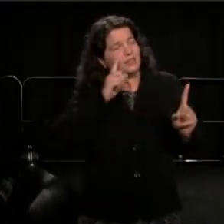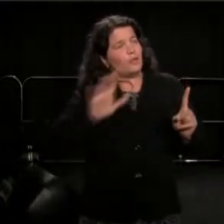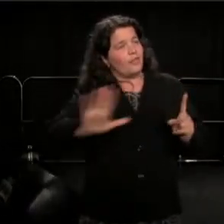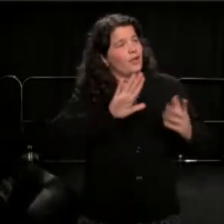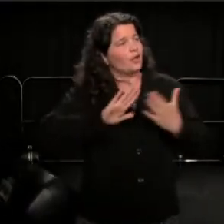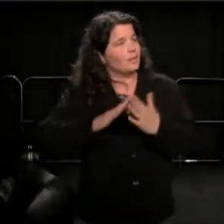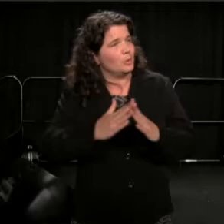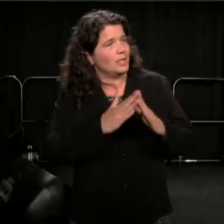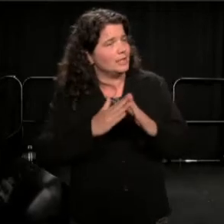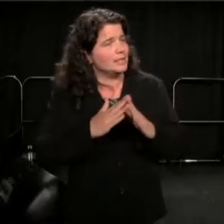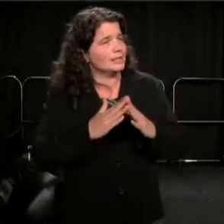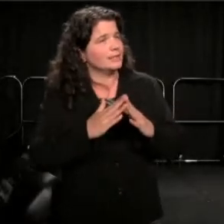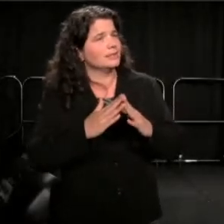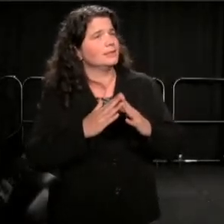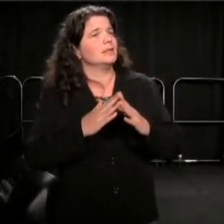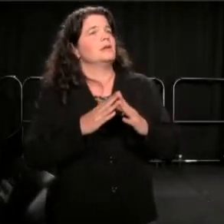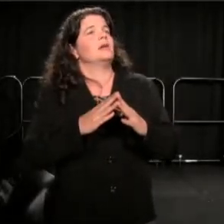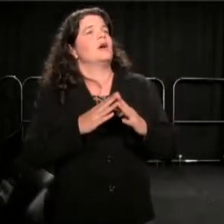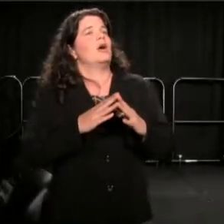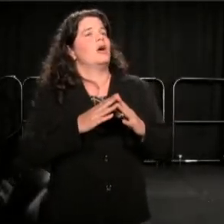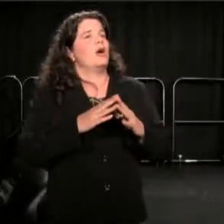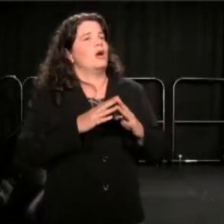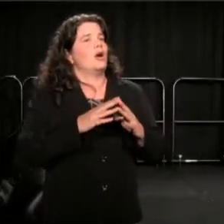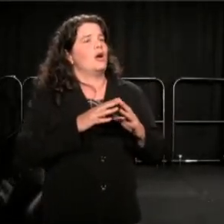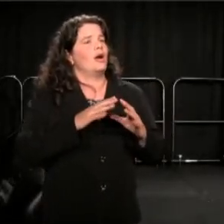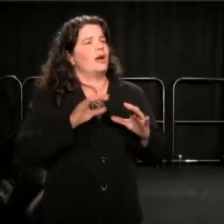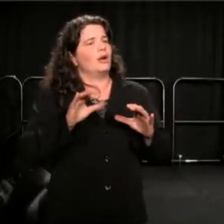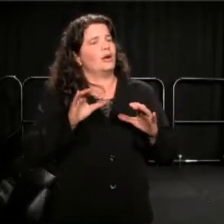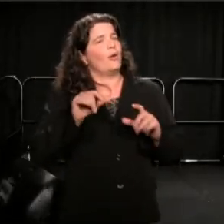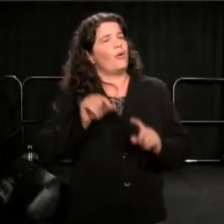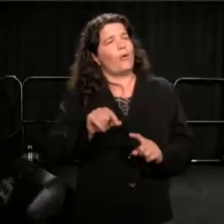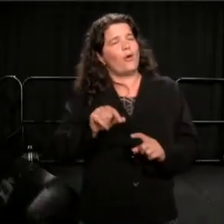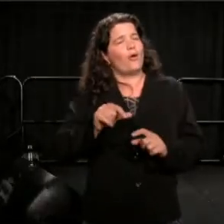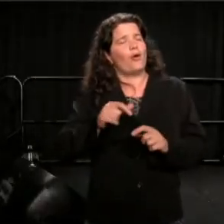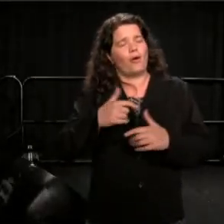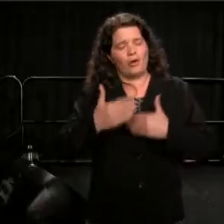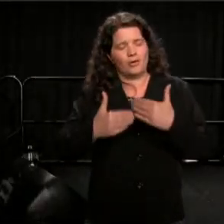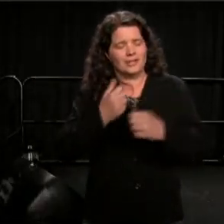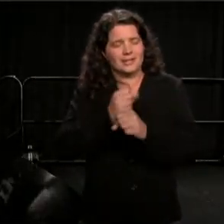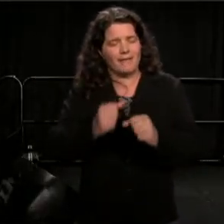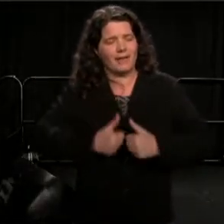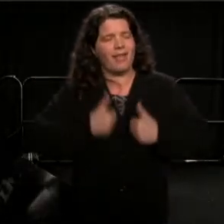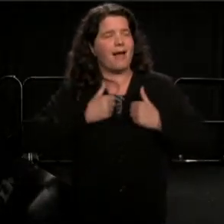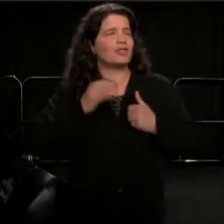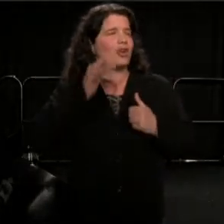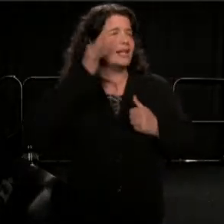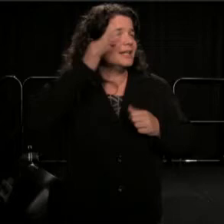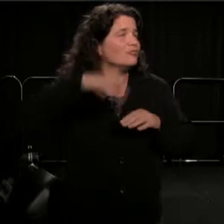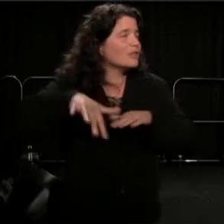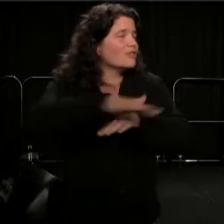very very little, on Indian Reservations, in Latino neighborhoods, in Black neighborhoods.